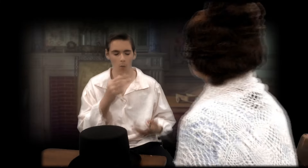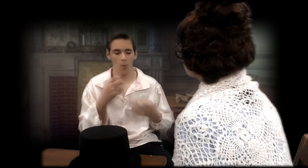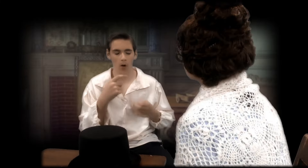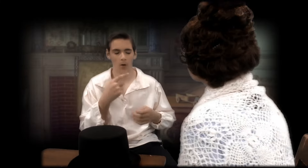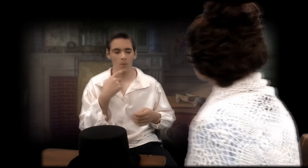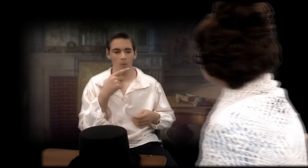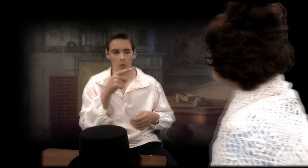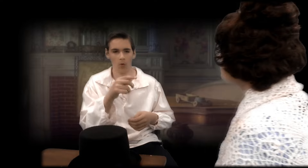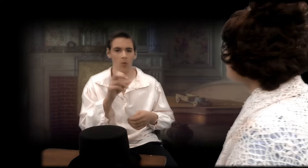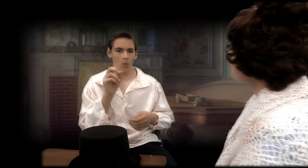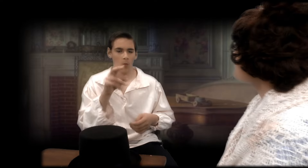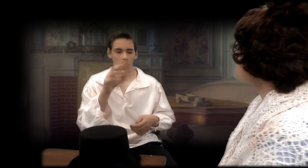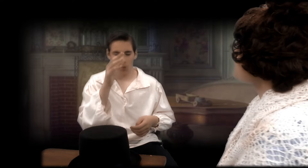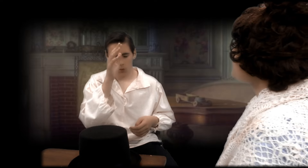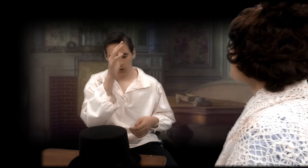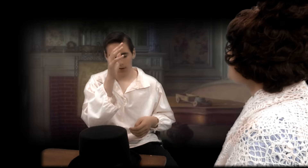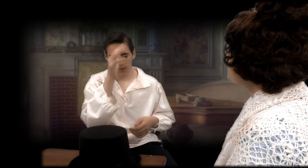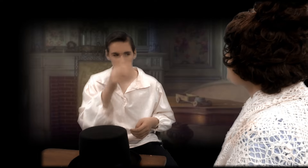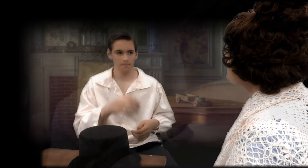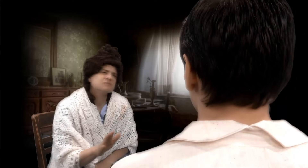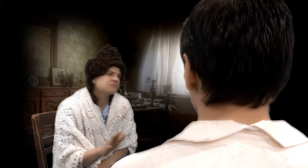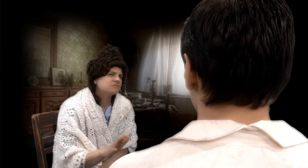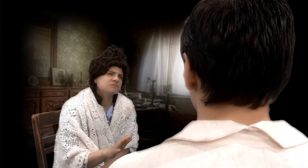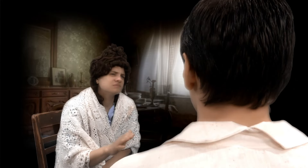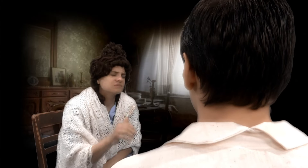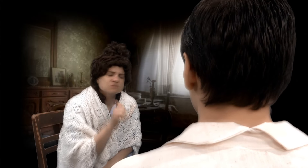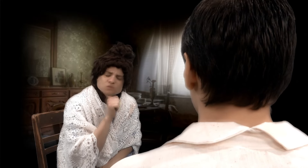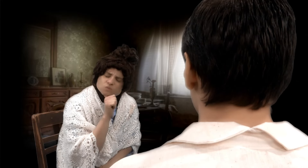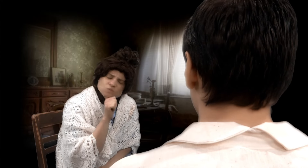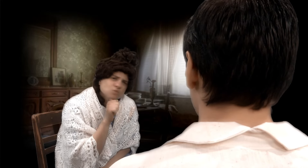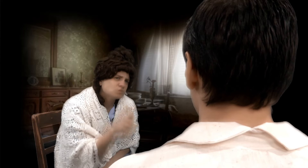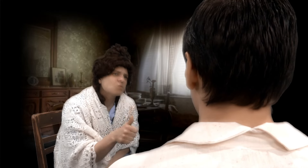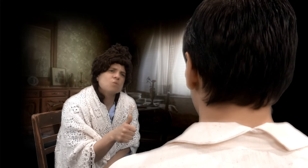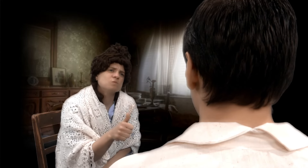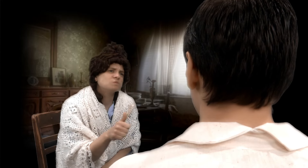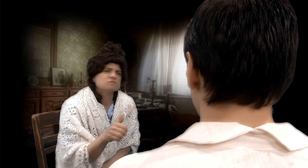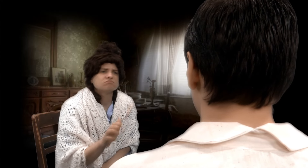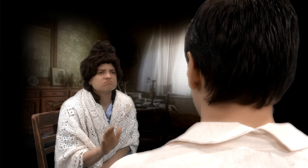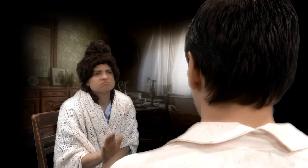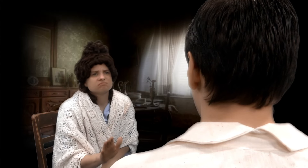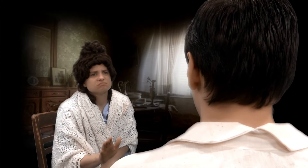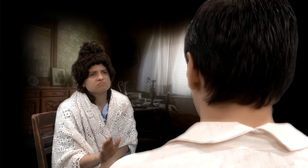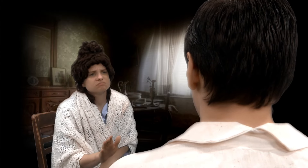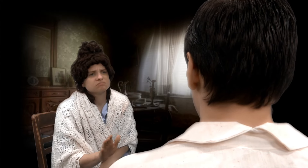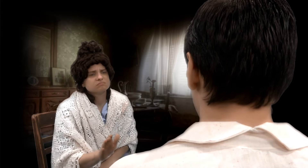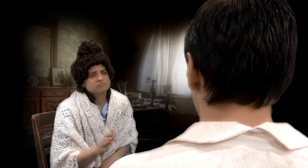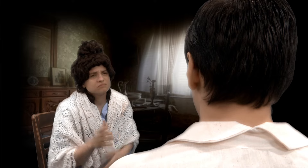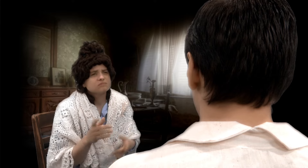Mama, I don't mean to disappoint you or Papa. You won't.